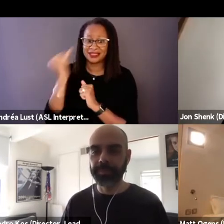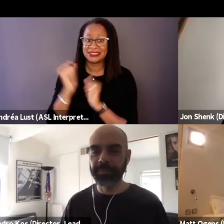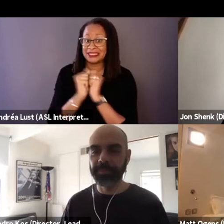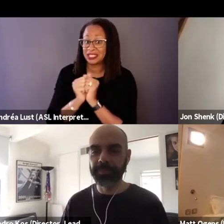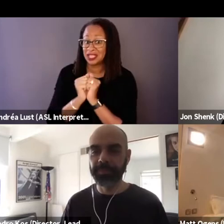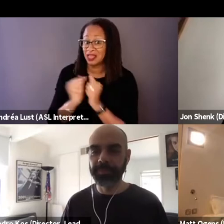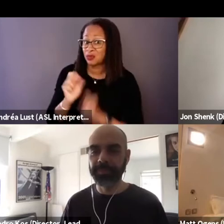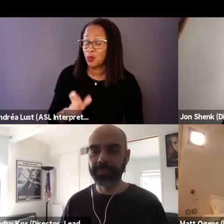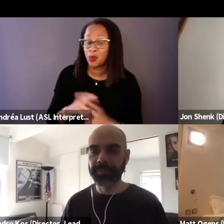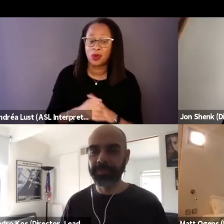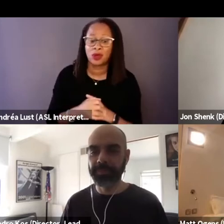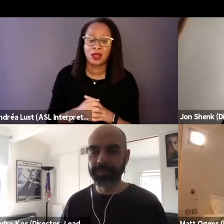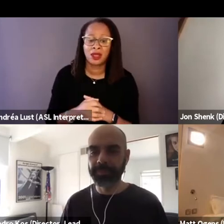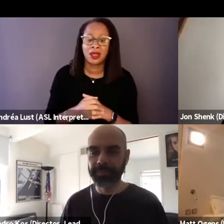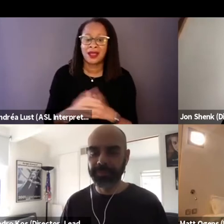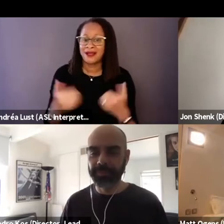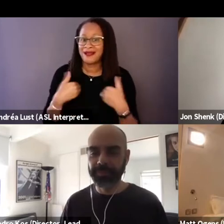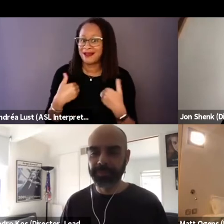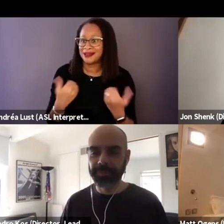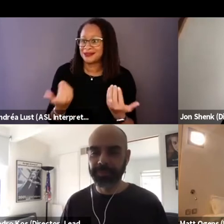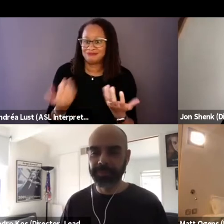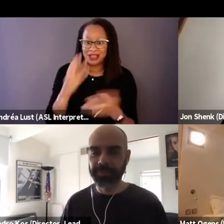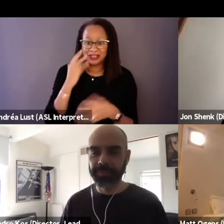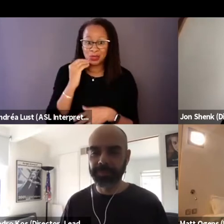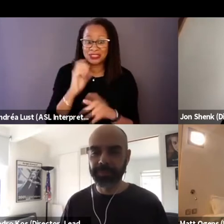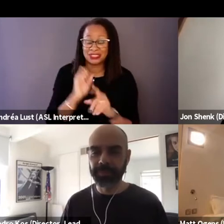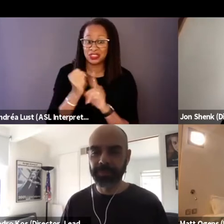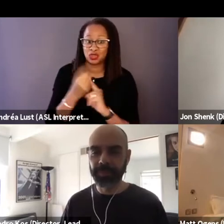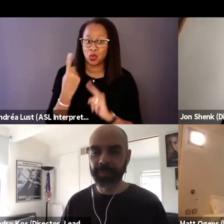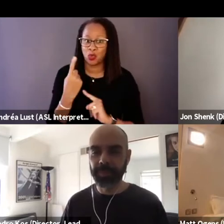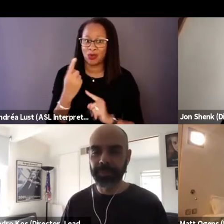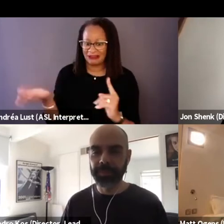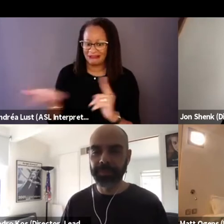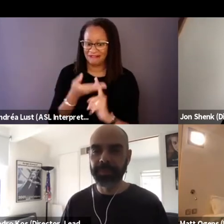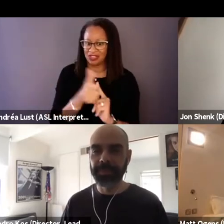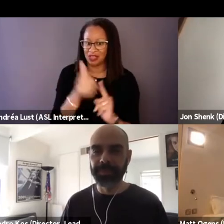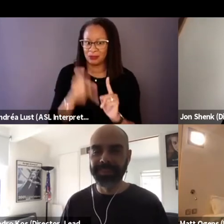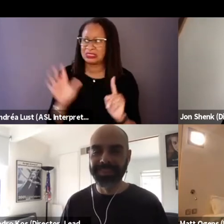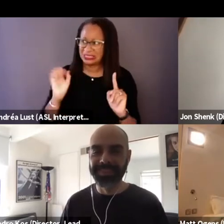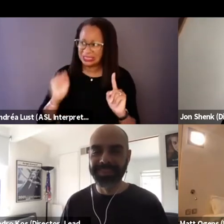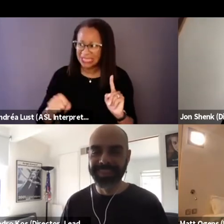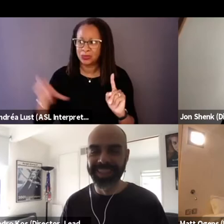or does, has there ever been a situation where one of you had to convince the other to sort of take on a topic?